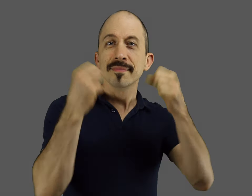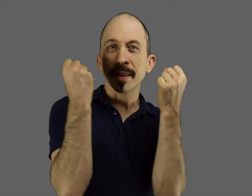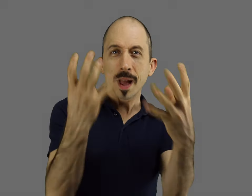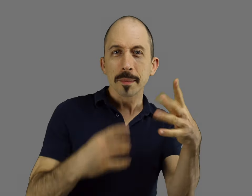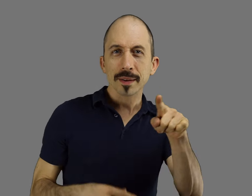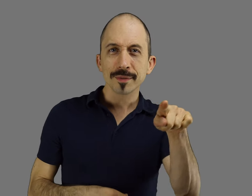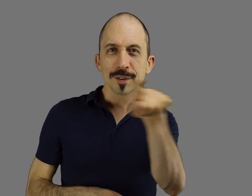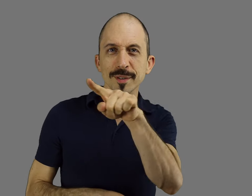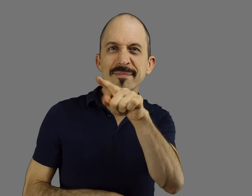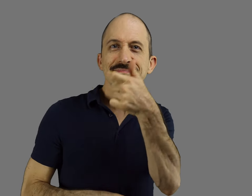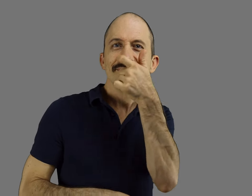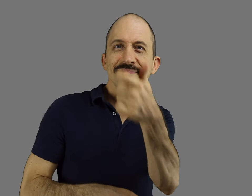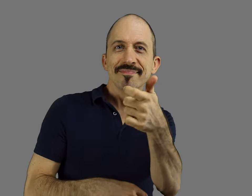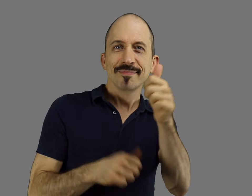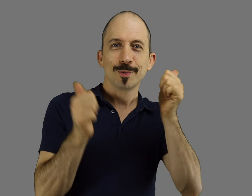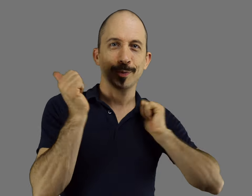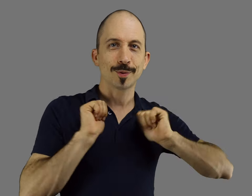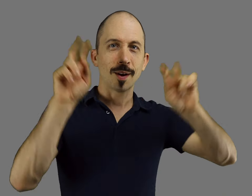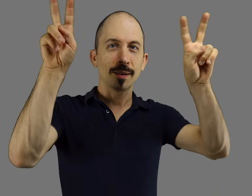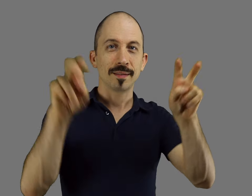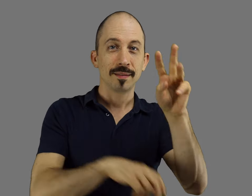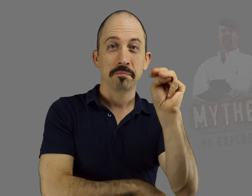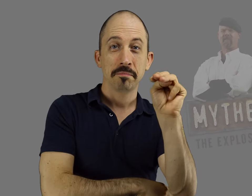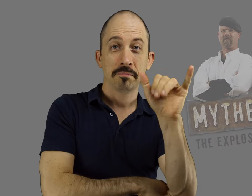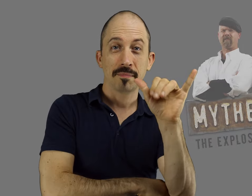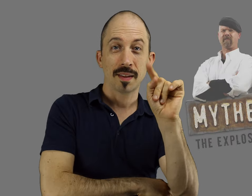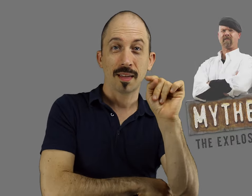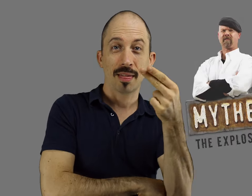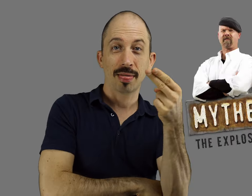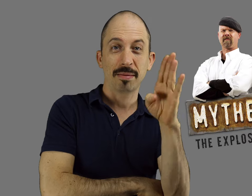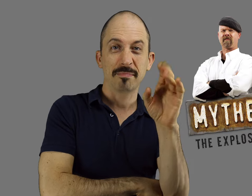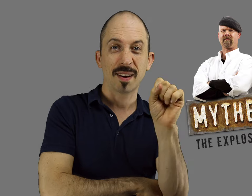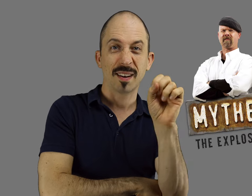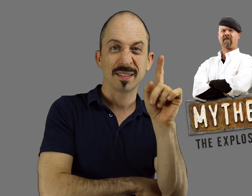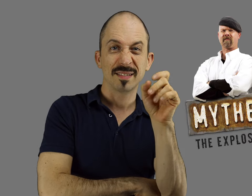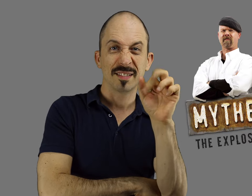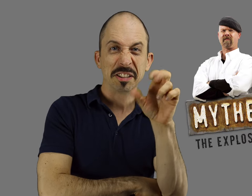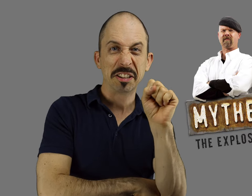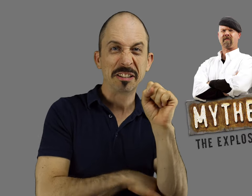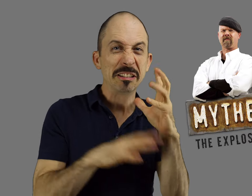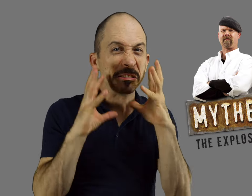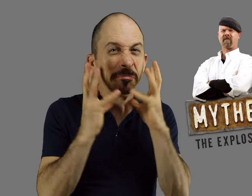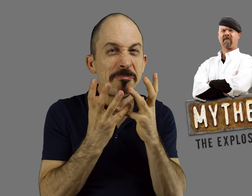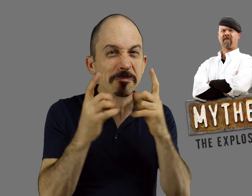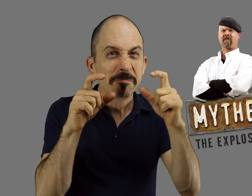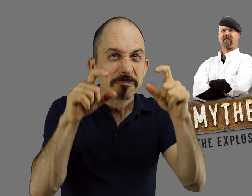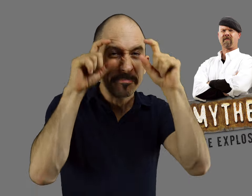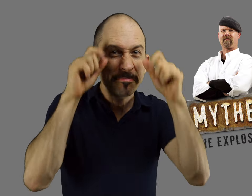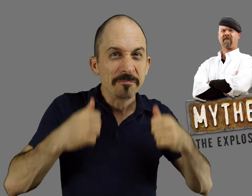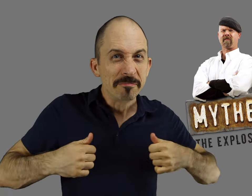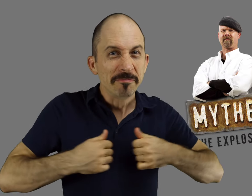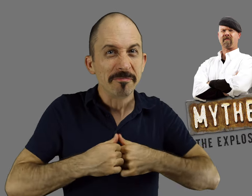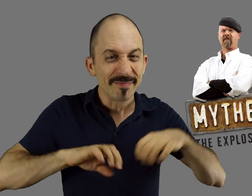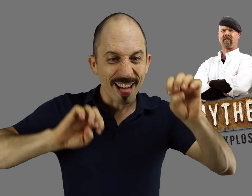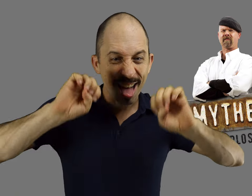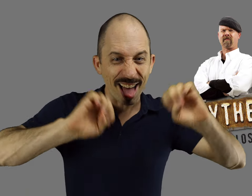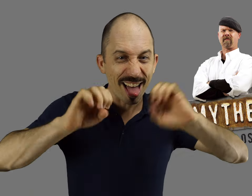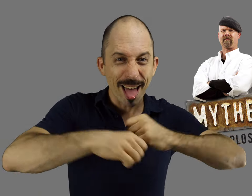How many of you watch Mythbusters- with the bearded men in glasses, experimenting and blowing things up amid raucous laughter?